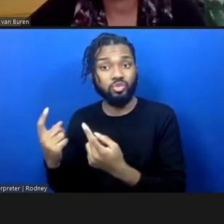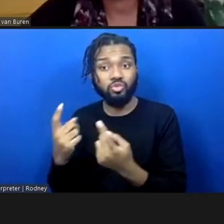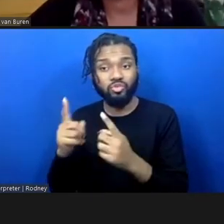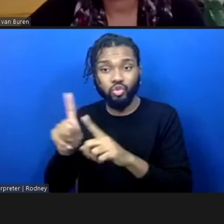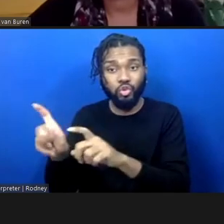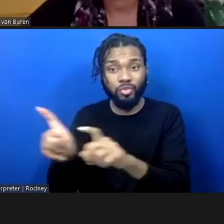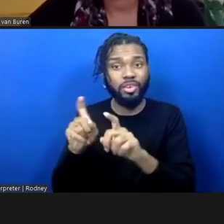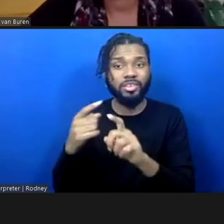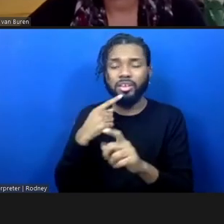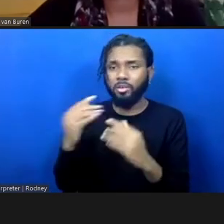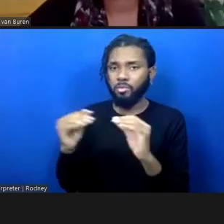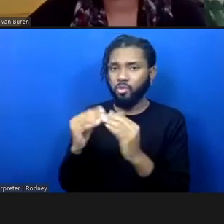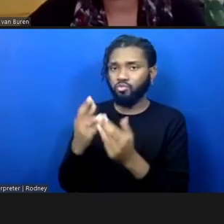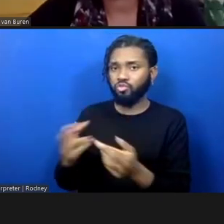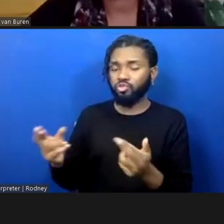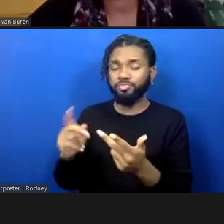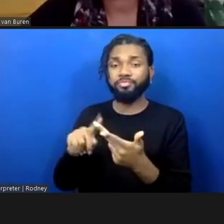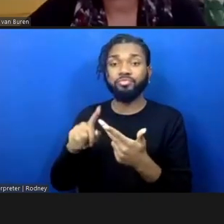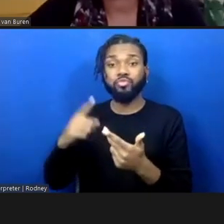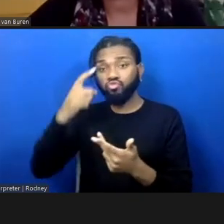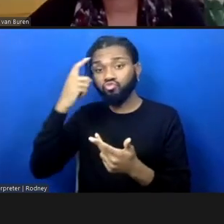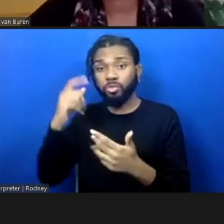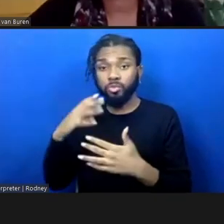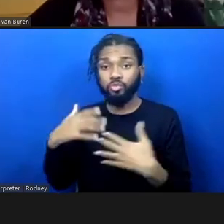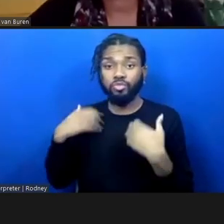our community, trauma and recovery centers, restorative justice programs,